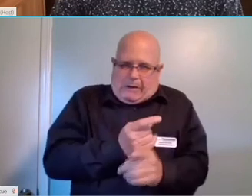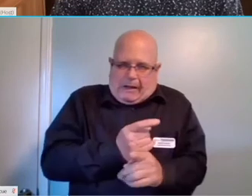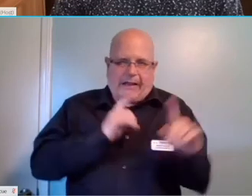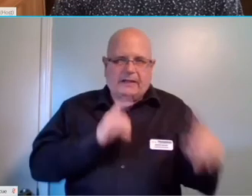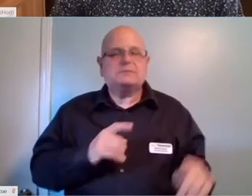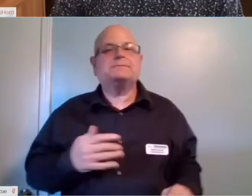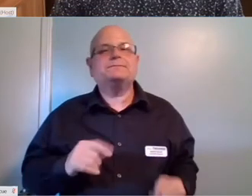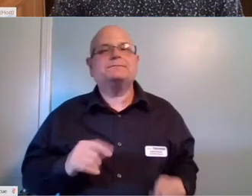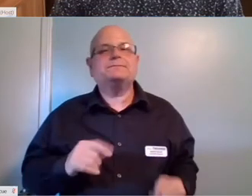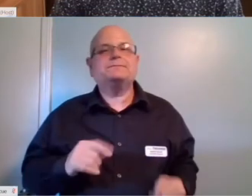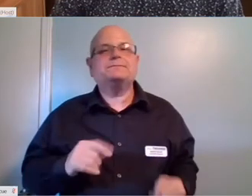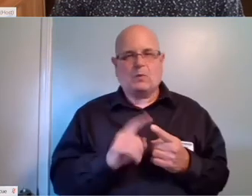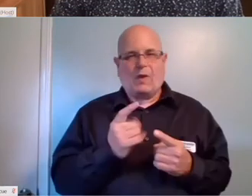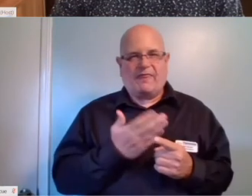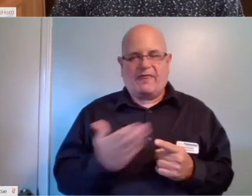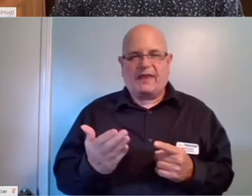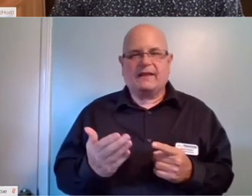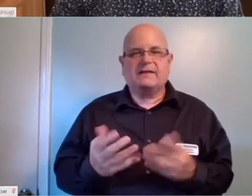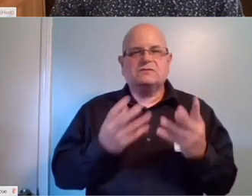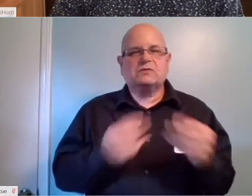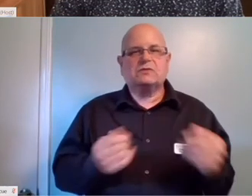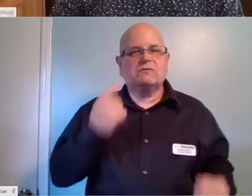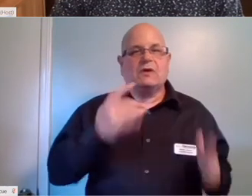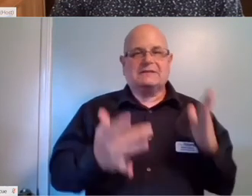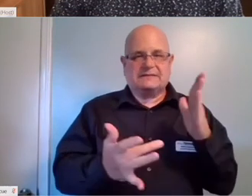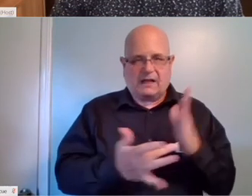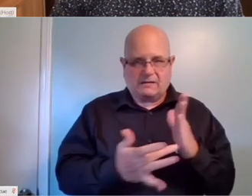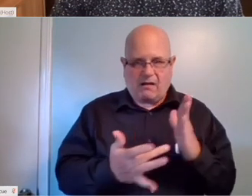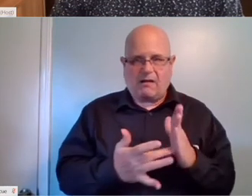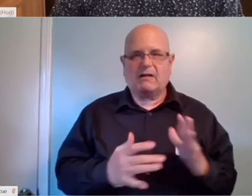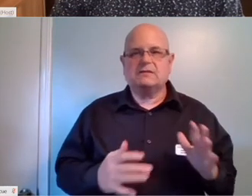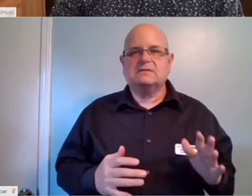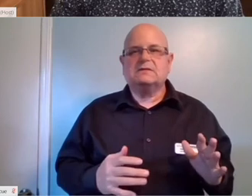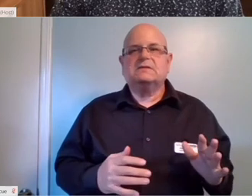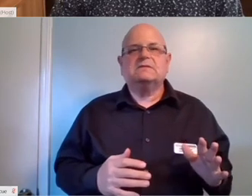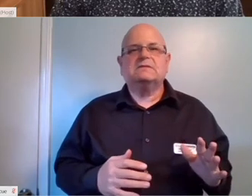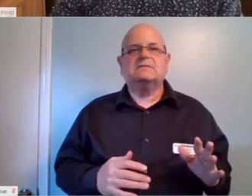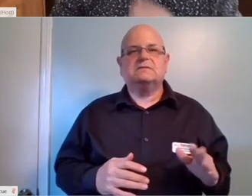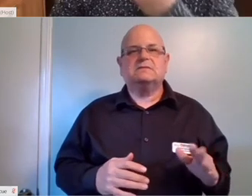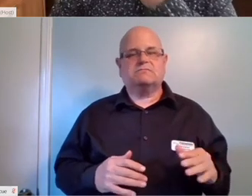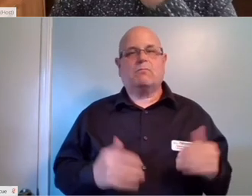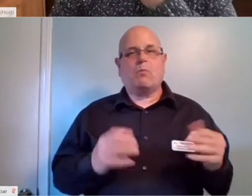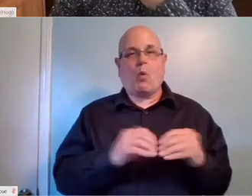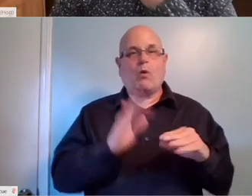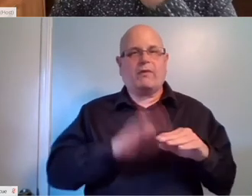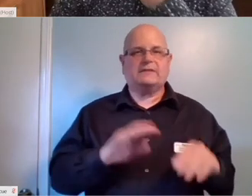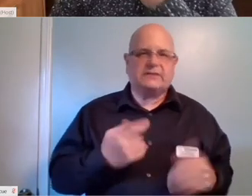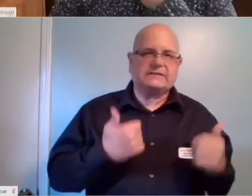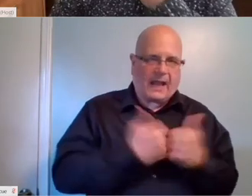One of the solutions for technologies that can surpass gaming, the real‑time chat transcription